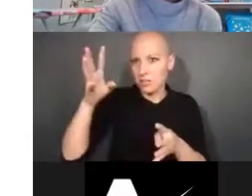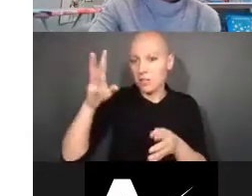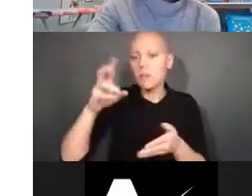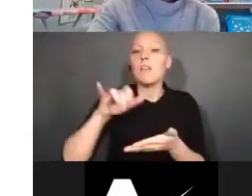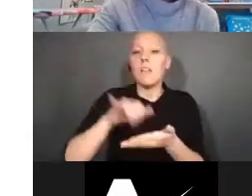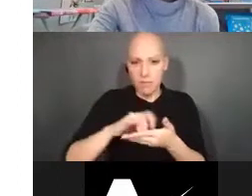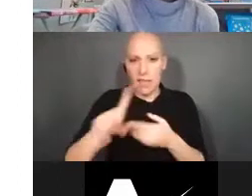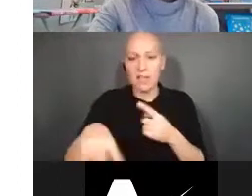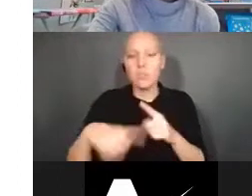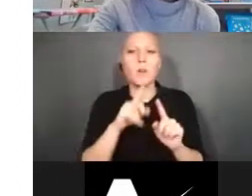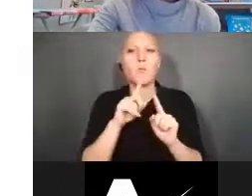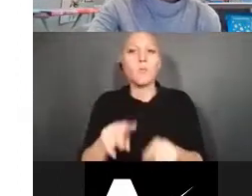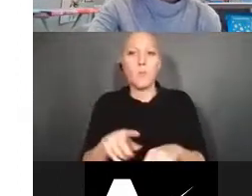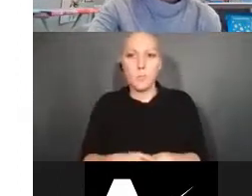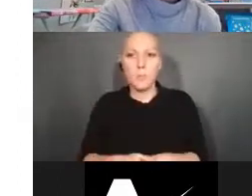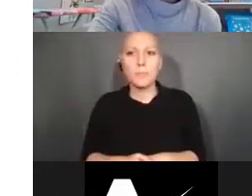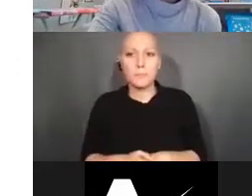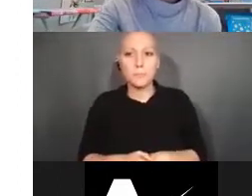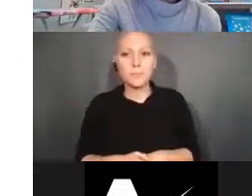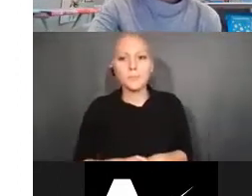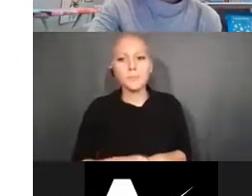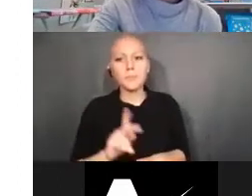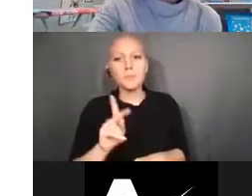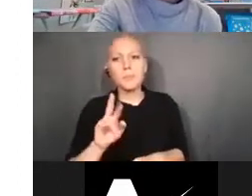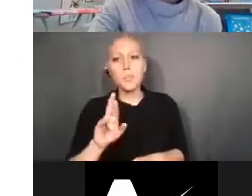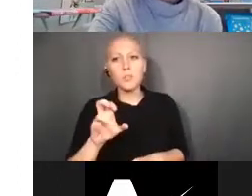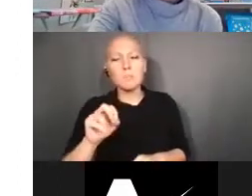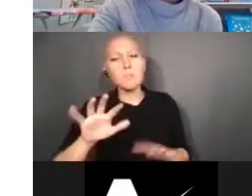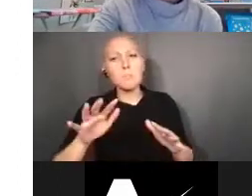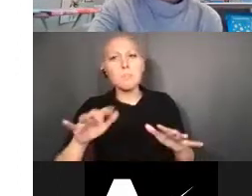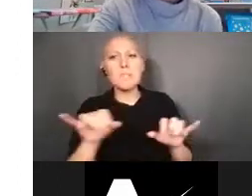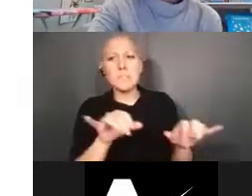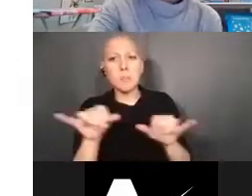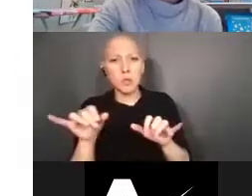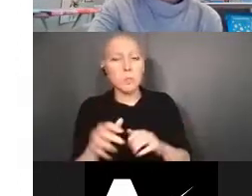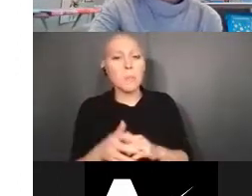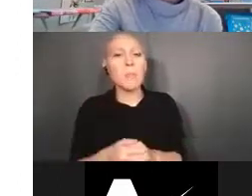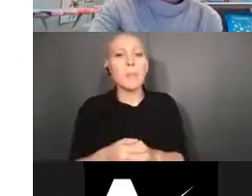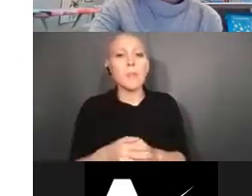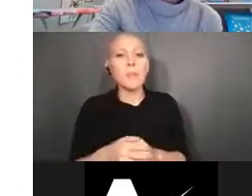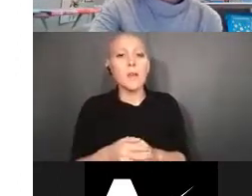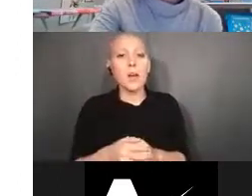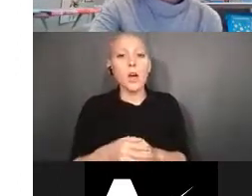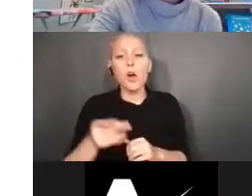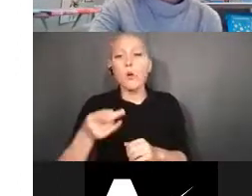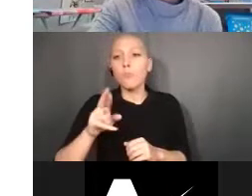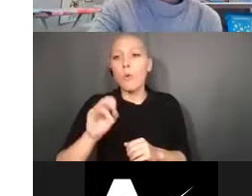Kristin Ta: Kind of a similar question to that. Are you required to report a provisional patent through iEdison?